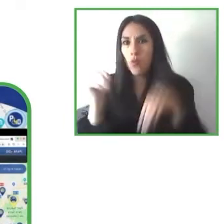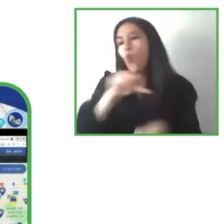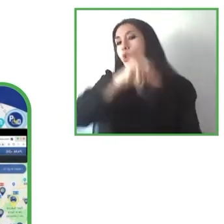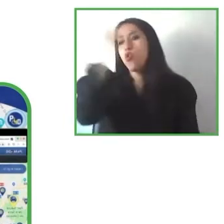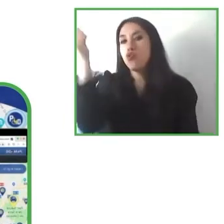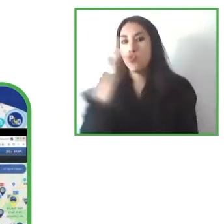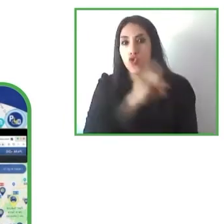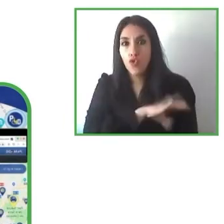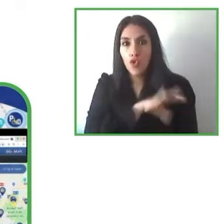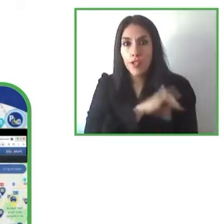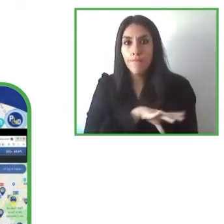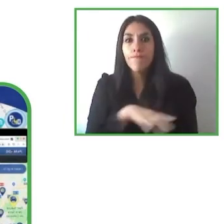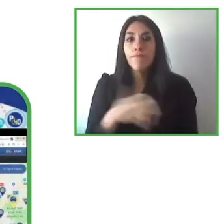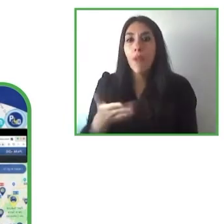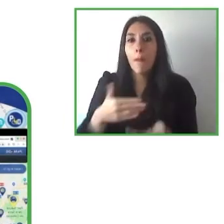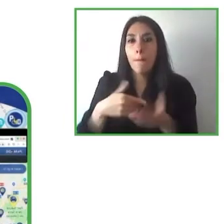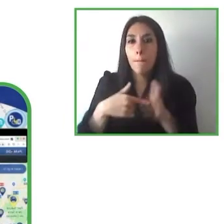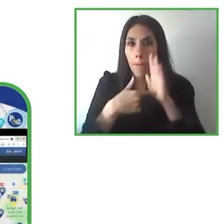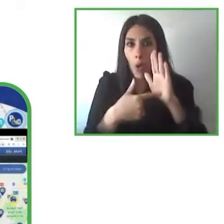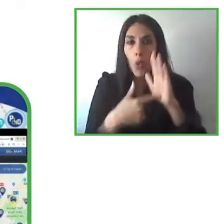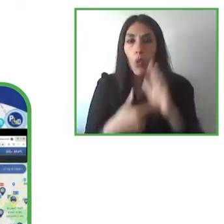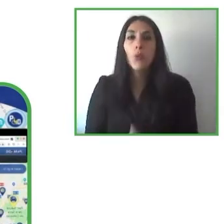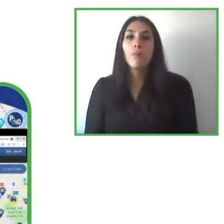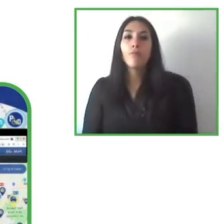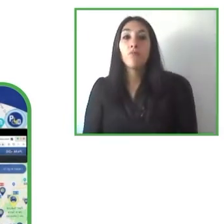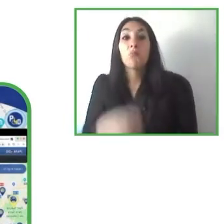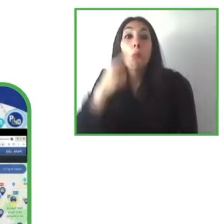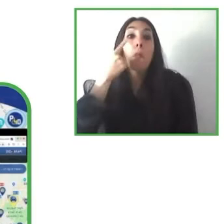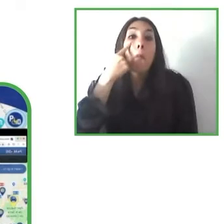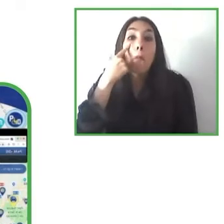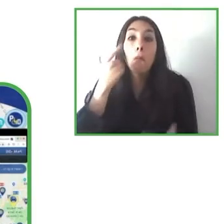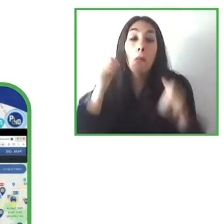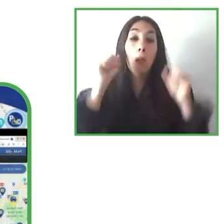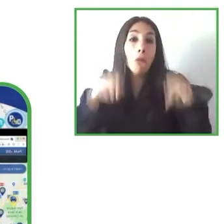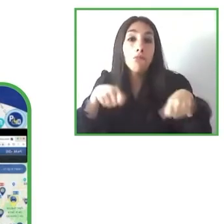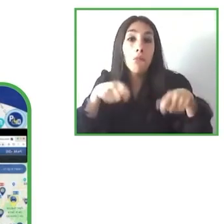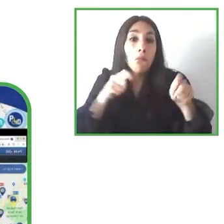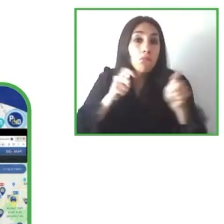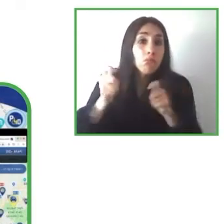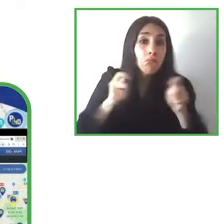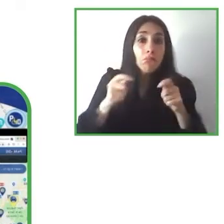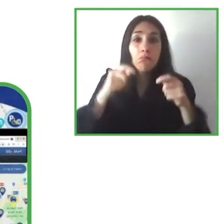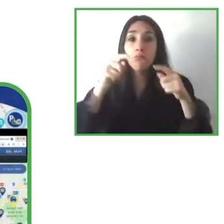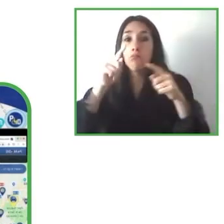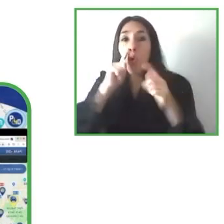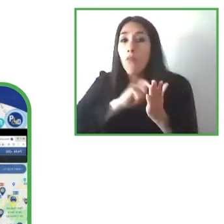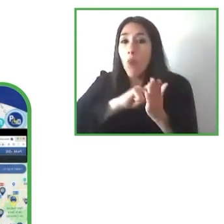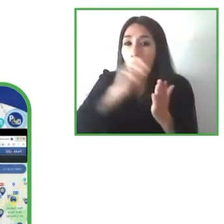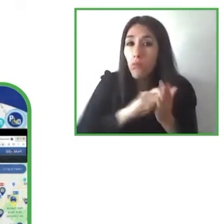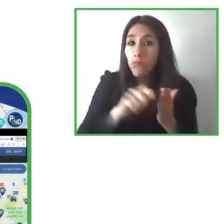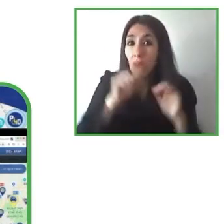from the association that has this knowledge we have to do this gap analysis in order to understand how to